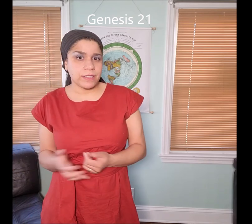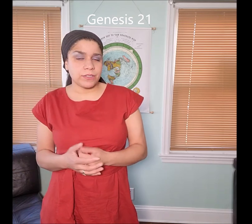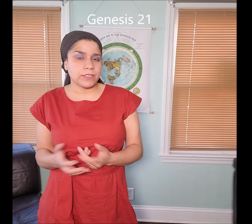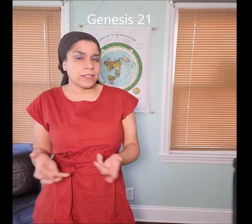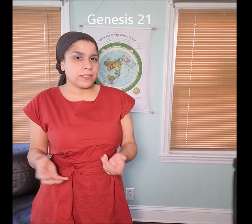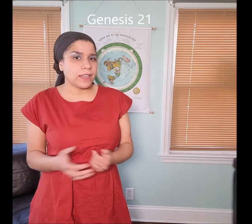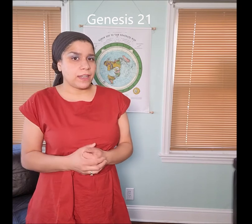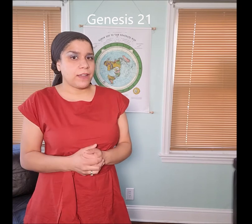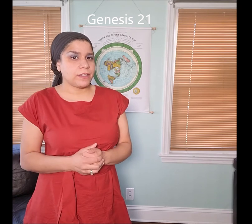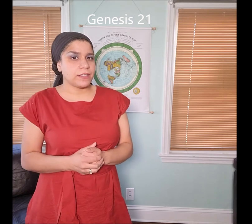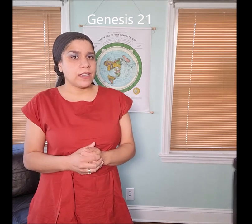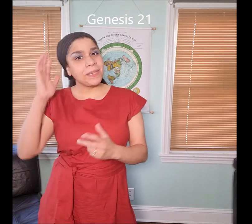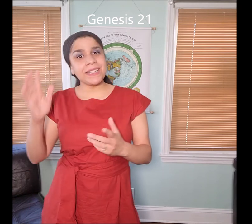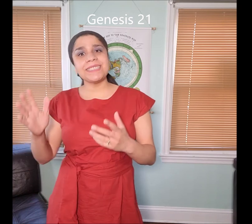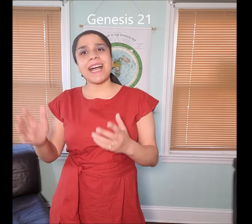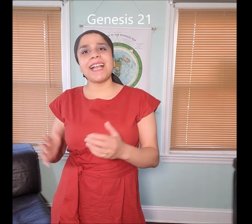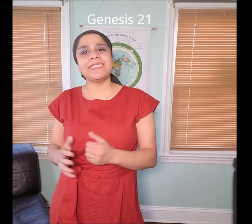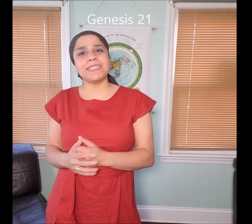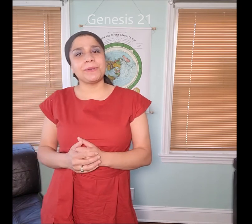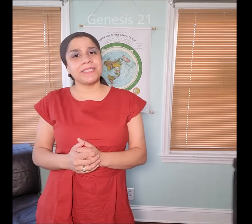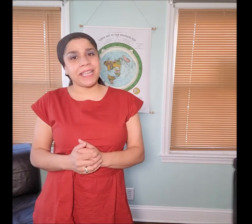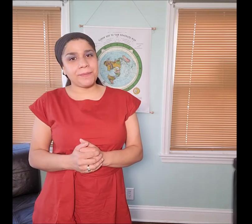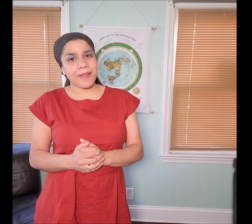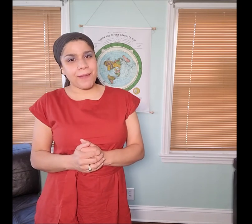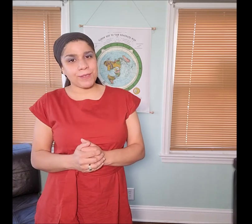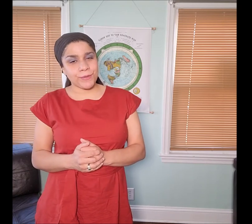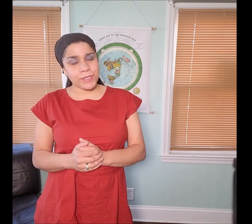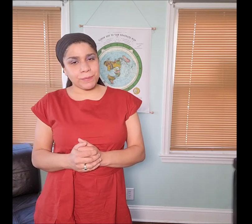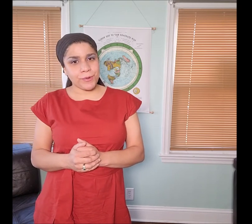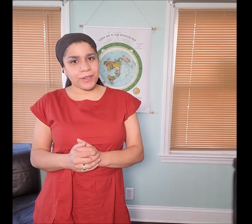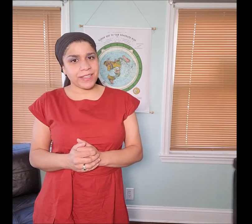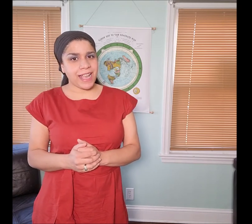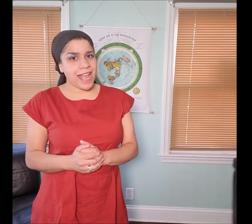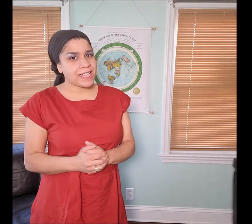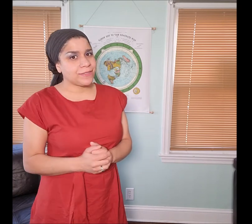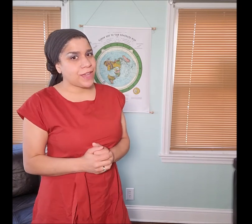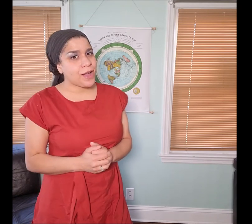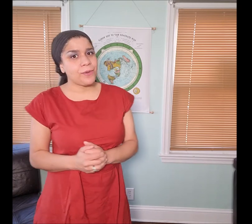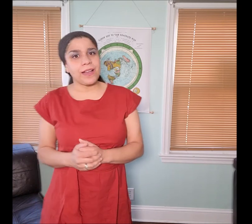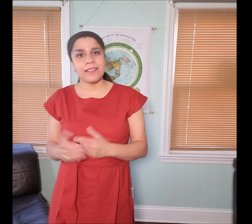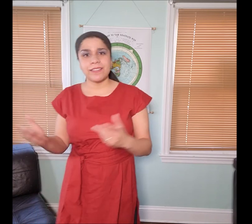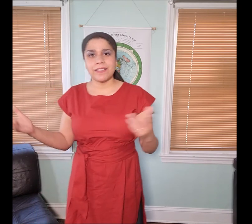her son didn't get inheritance because Isaac was Abraham’s firstborn in the eyes of Yahuah.